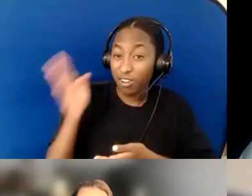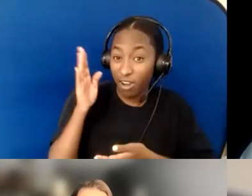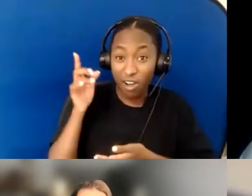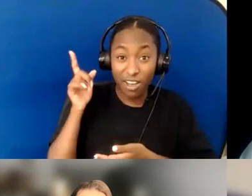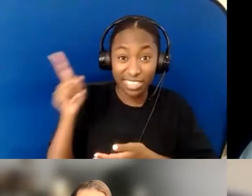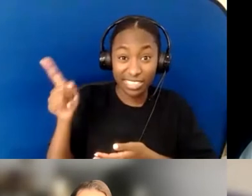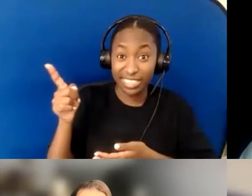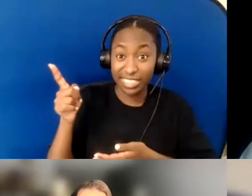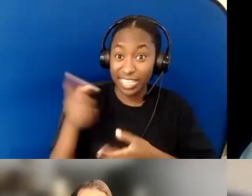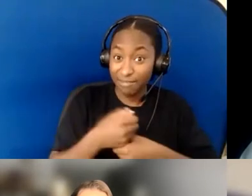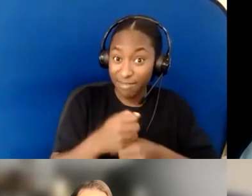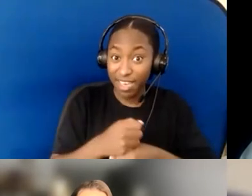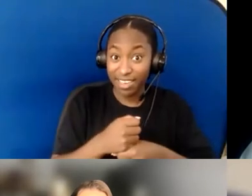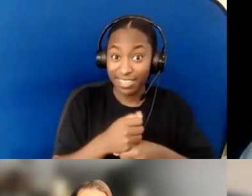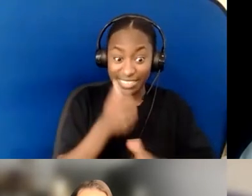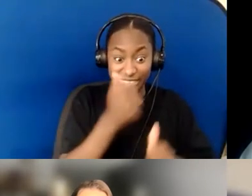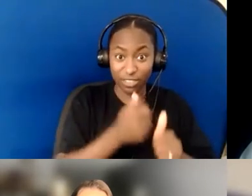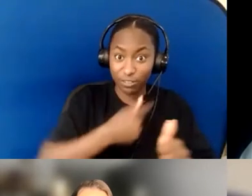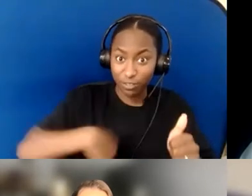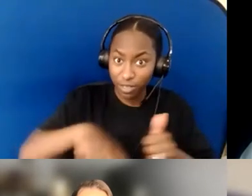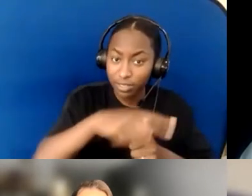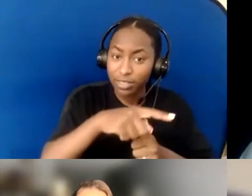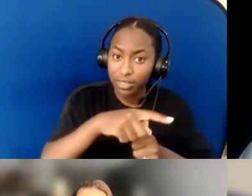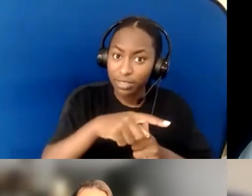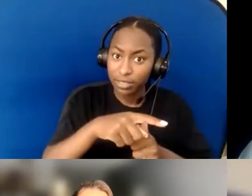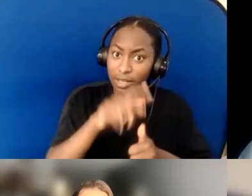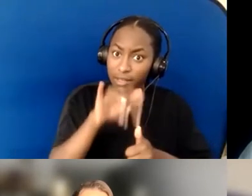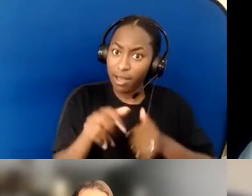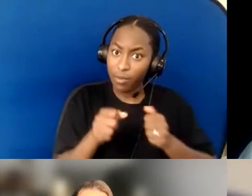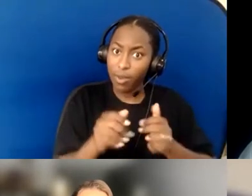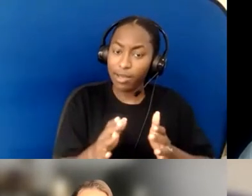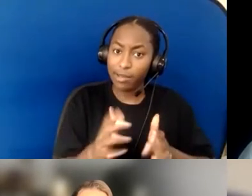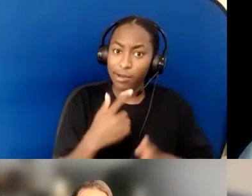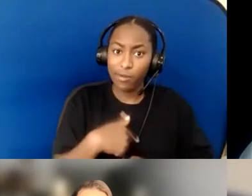He's placed each one of us in the body of Christ with our areas of strength, as well as